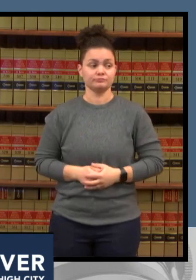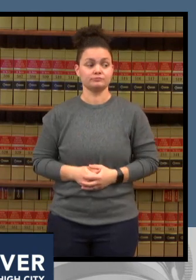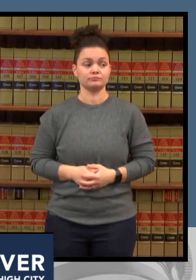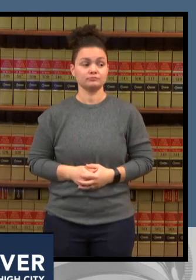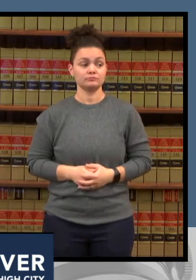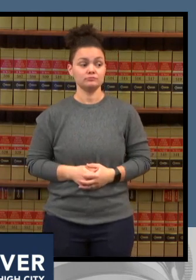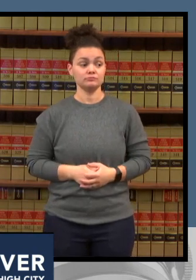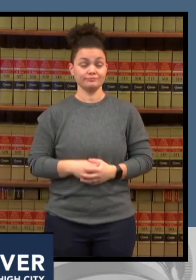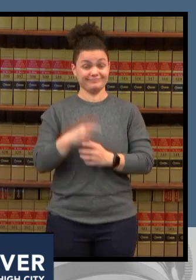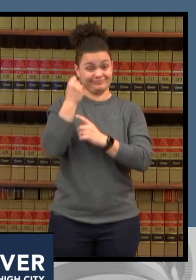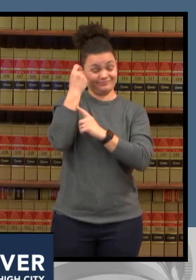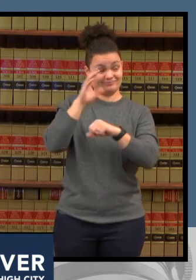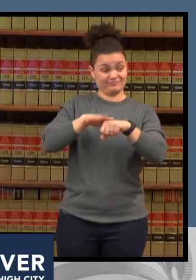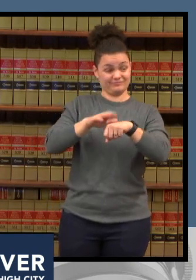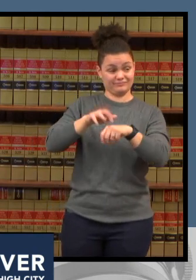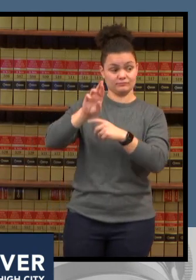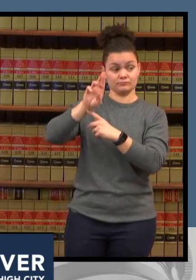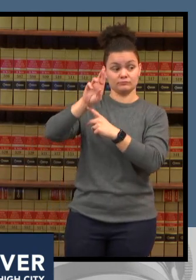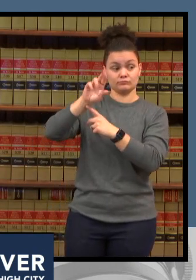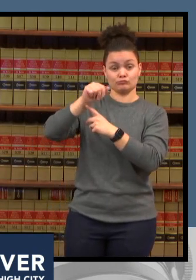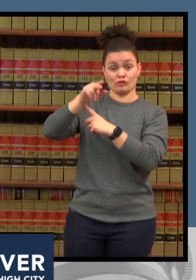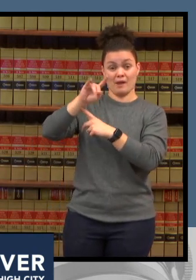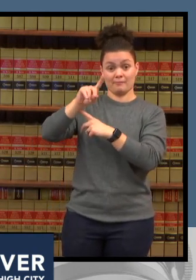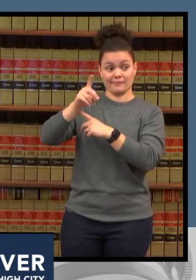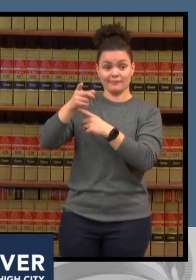the the fixed sites are working the rapid home tests are more challenging